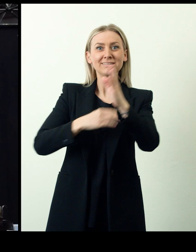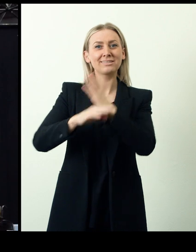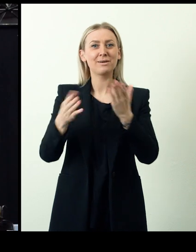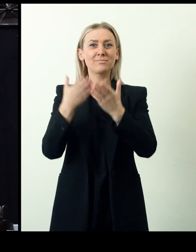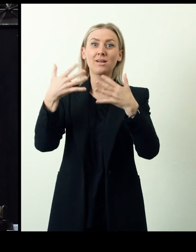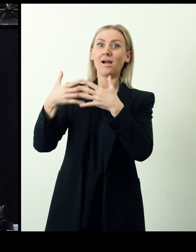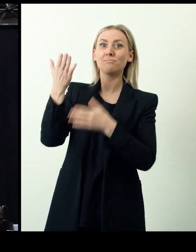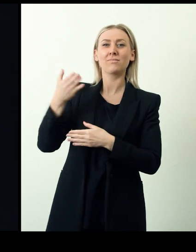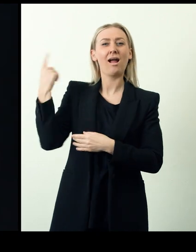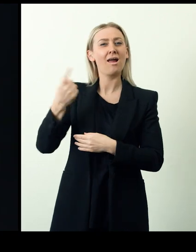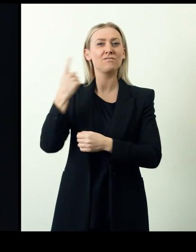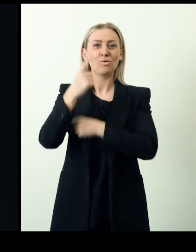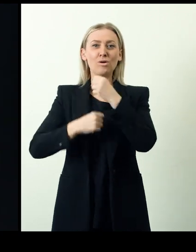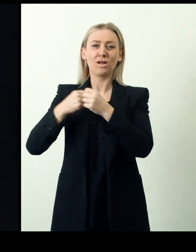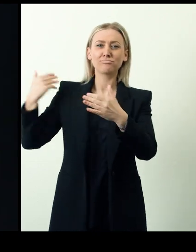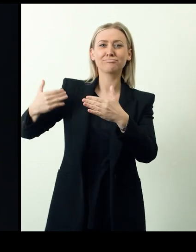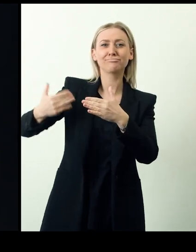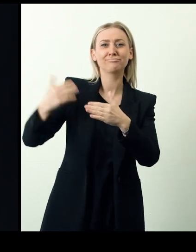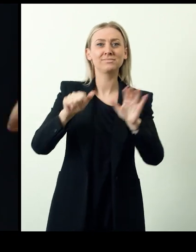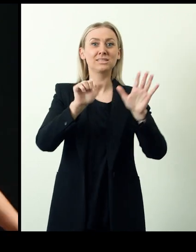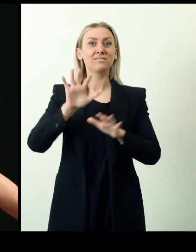the four week program has about 65 participants each year.